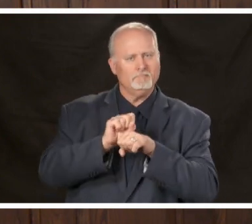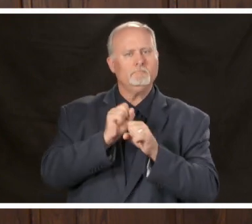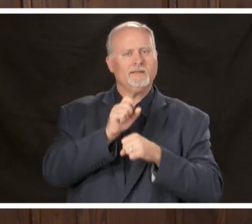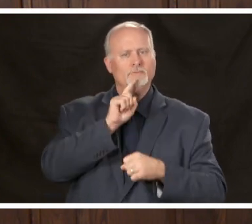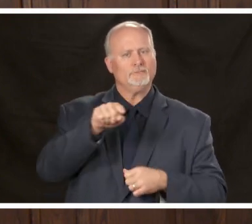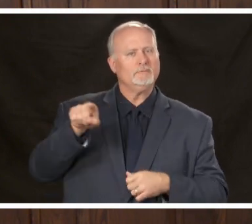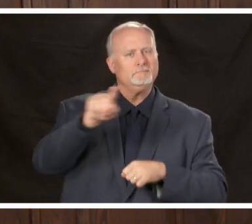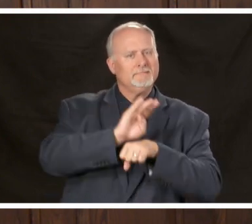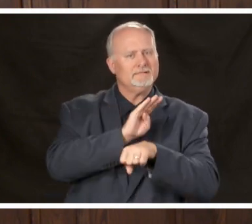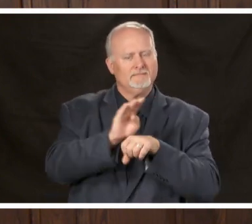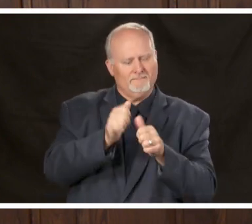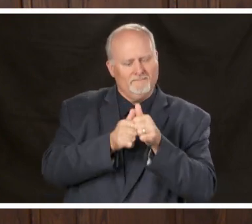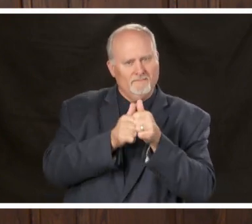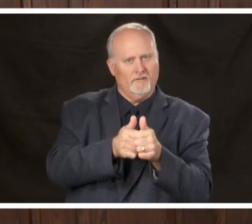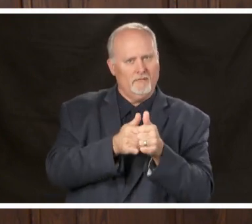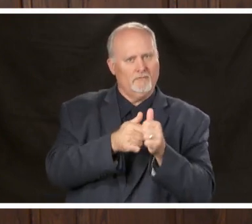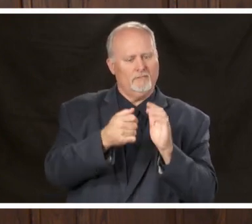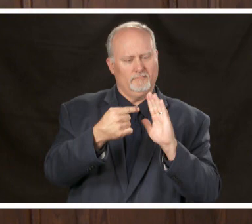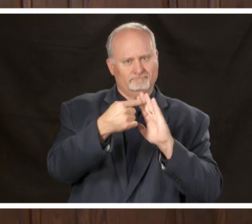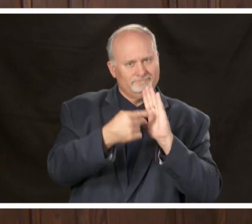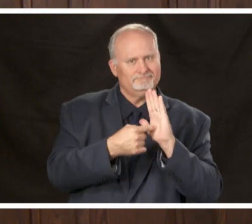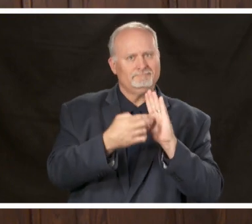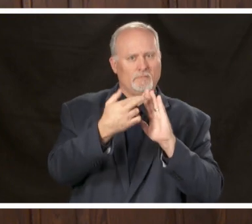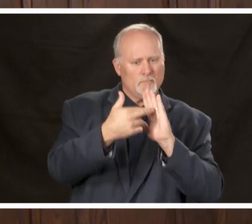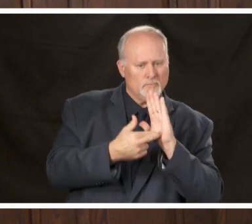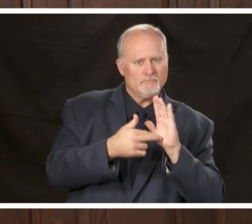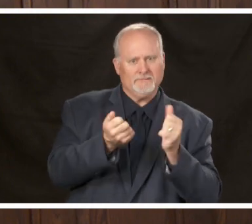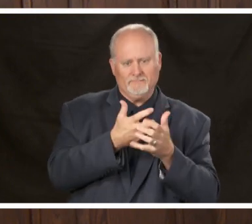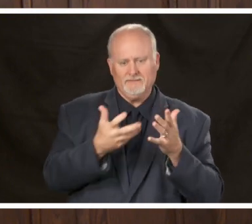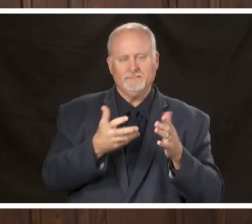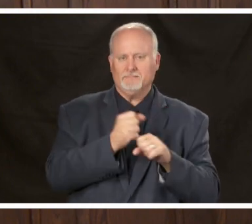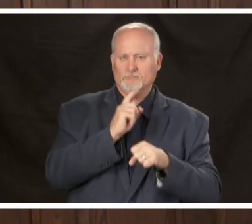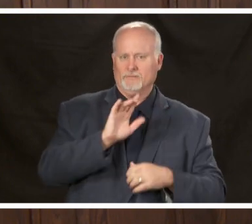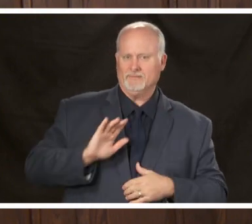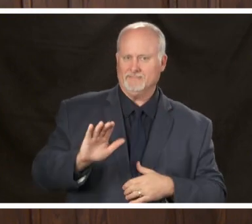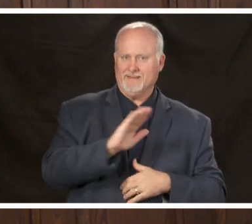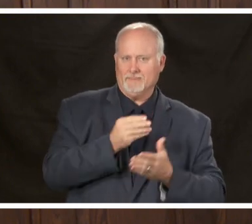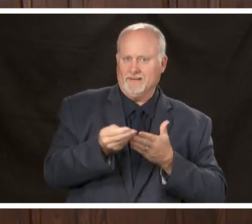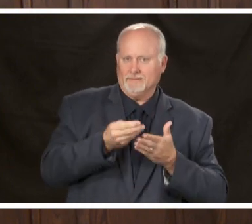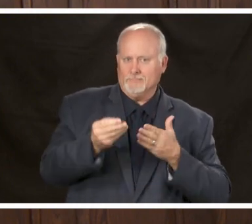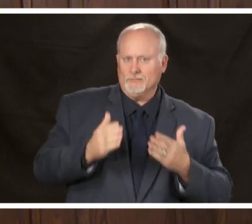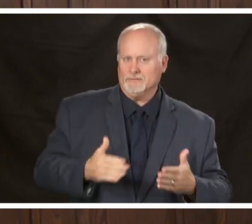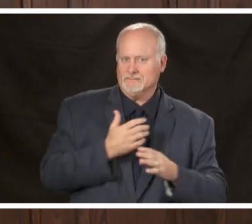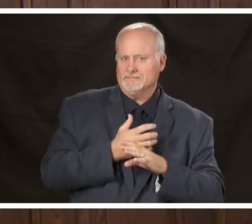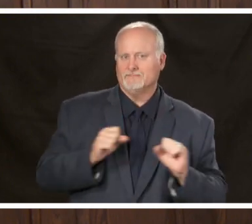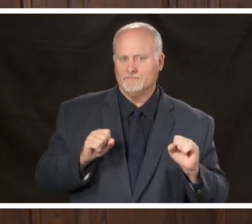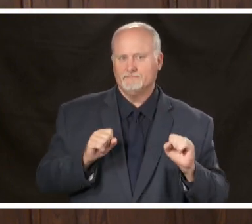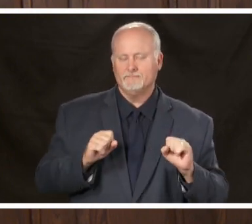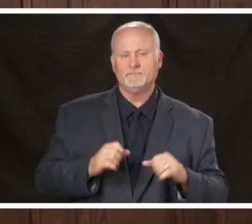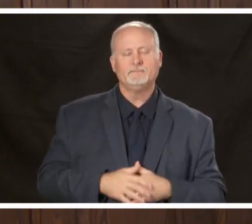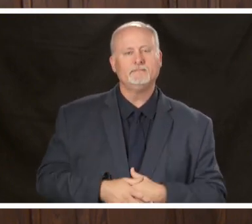guidelines to keep employees and customers safe public health partners